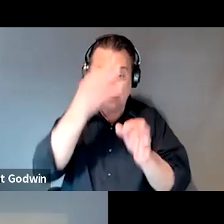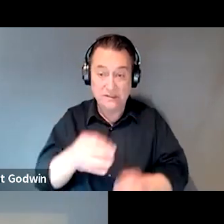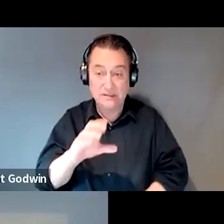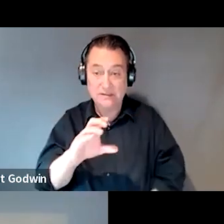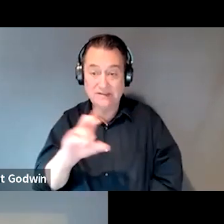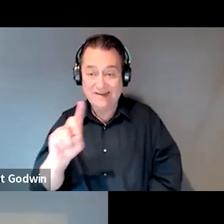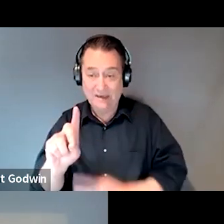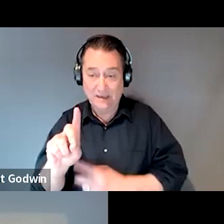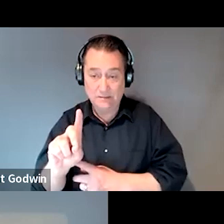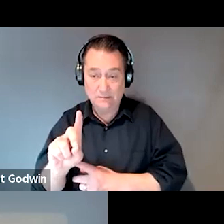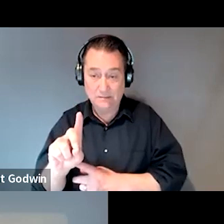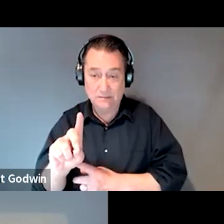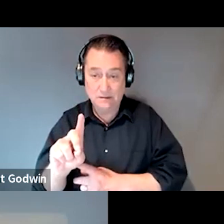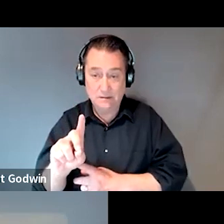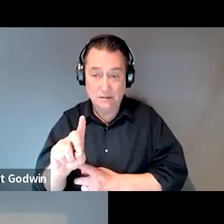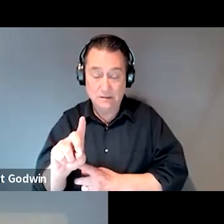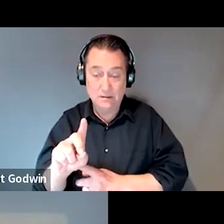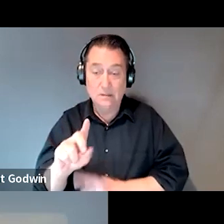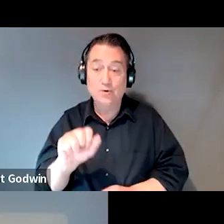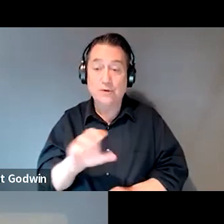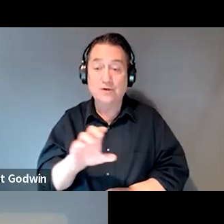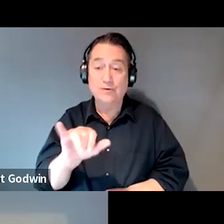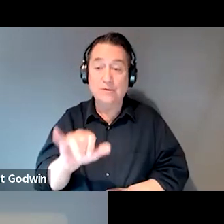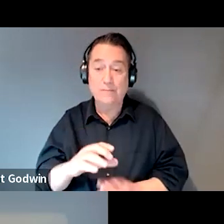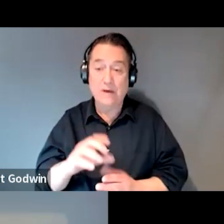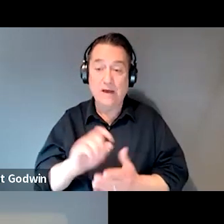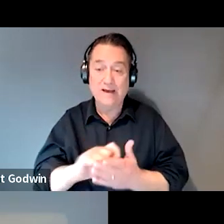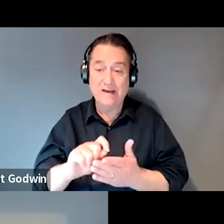You can do that by completing a release